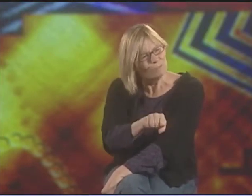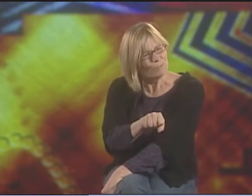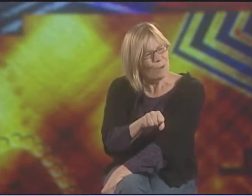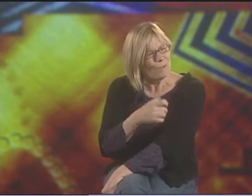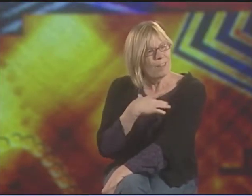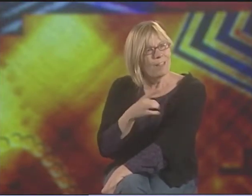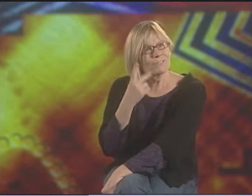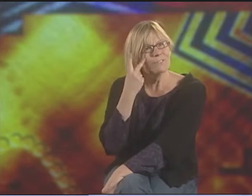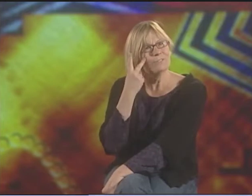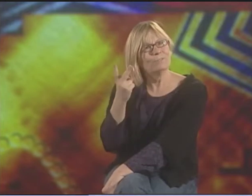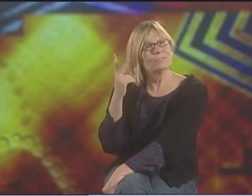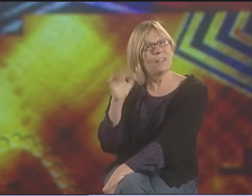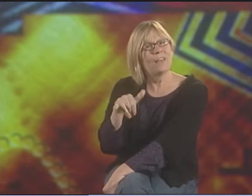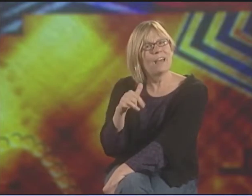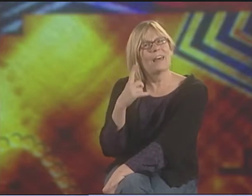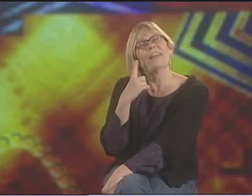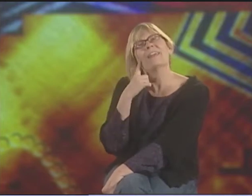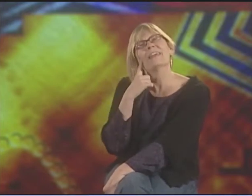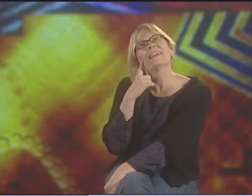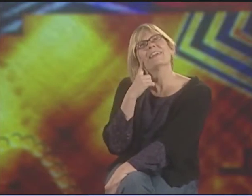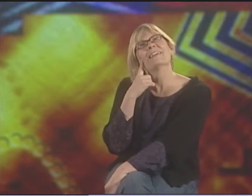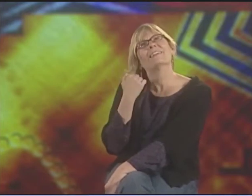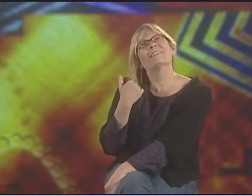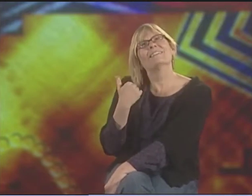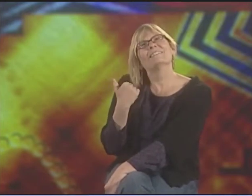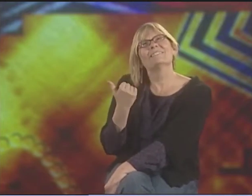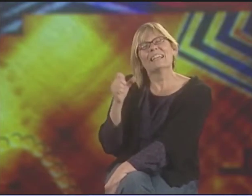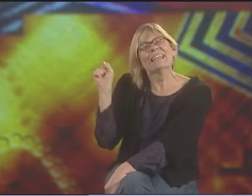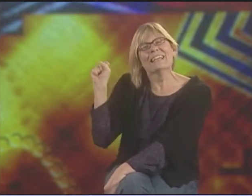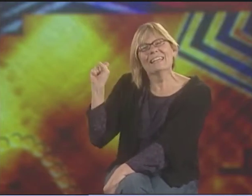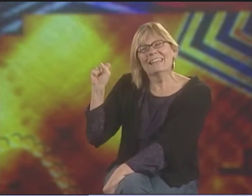I WOULD REALLY LOVE TO SEE IF HE'D CREATE THEM IN ASL FIRST.